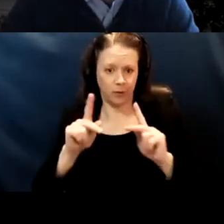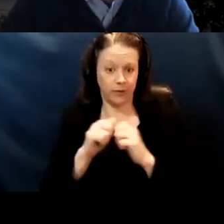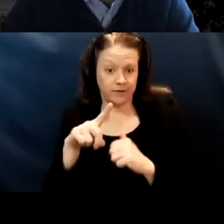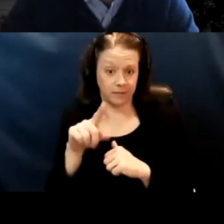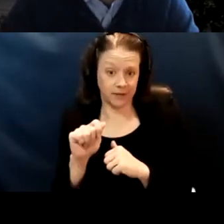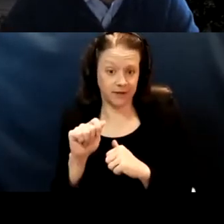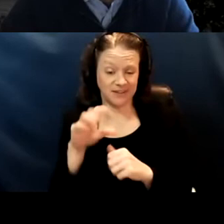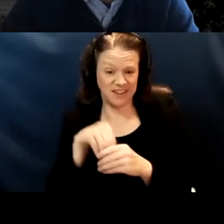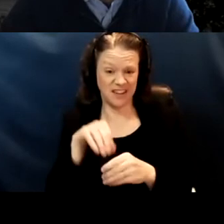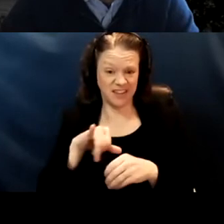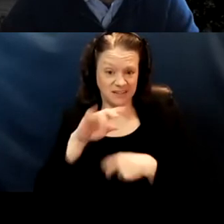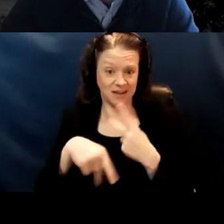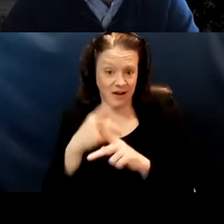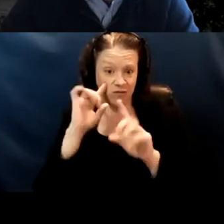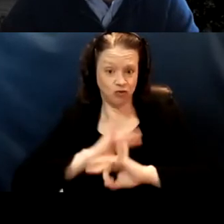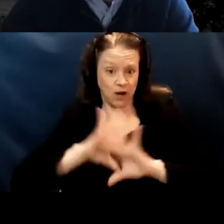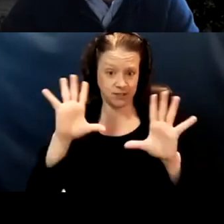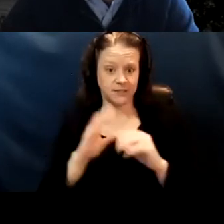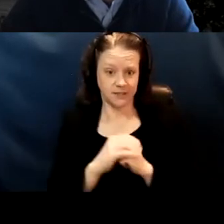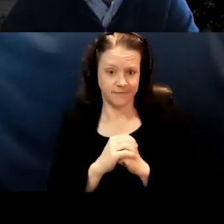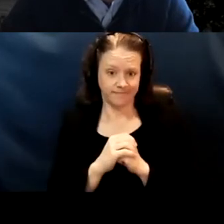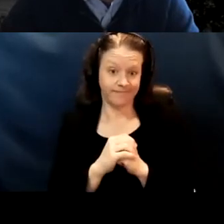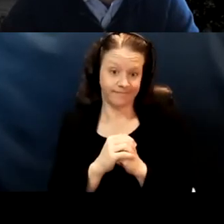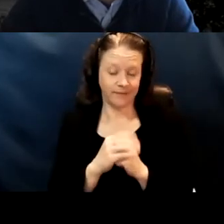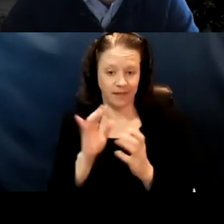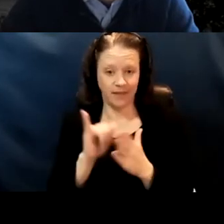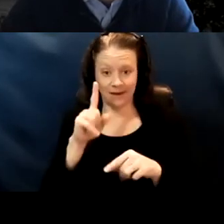in this kind of a crisis. And that can't happen again.